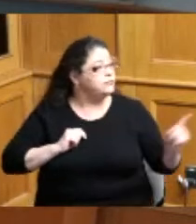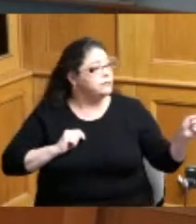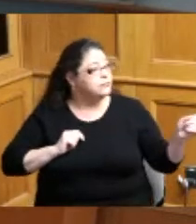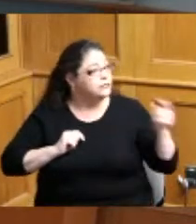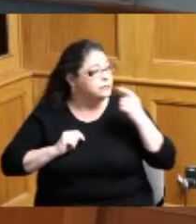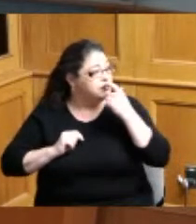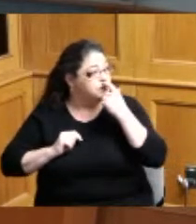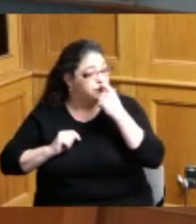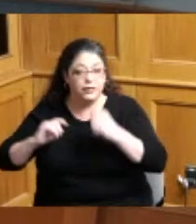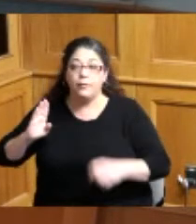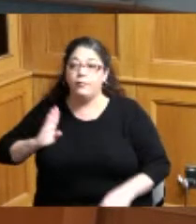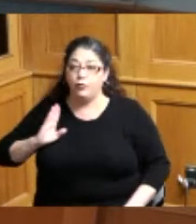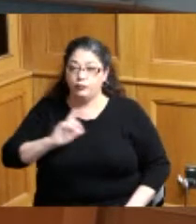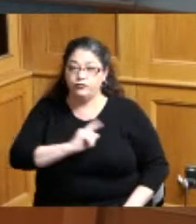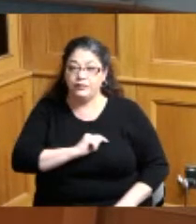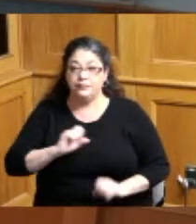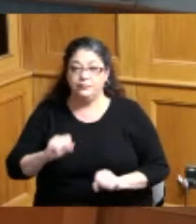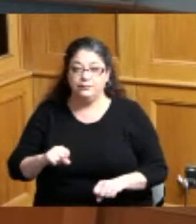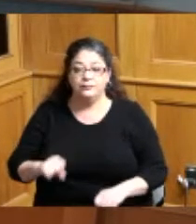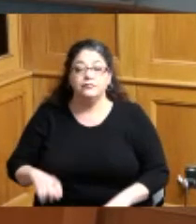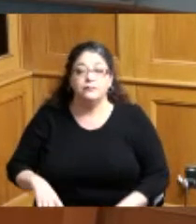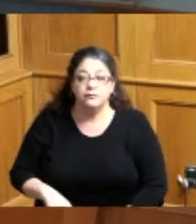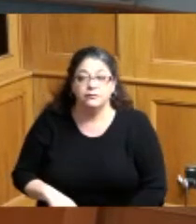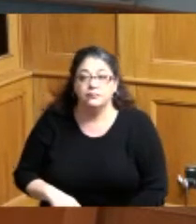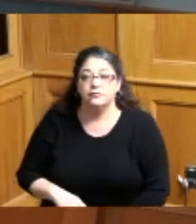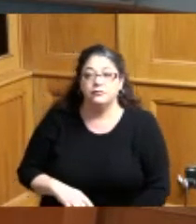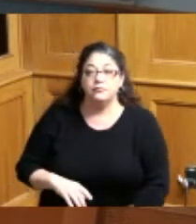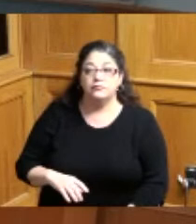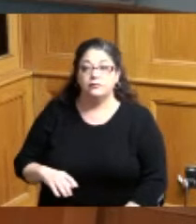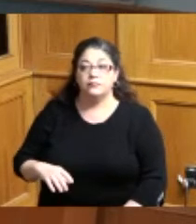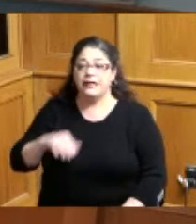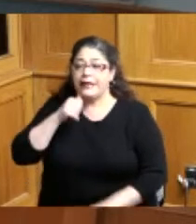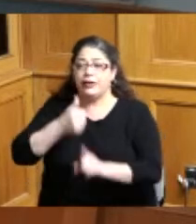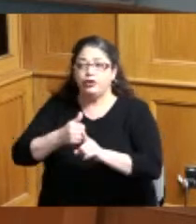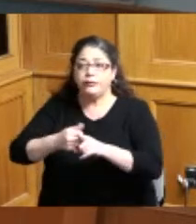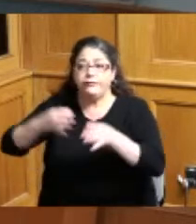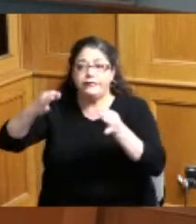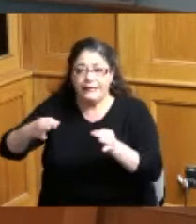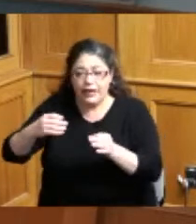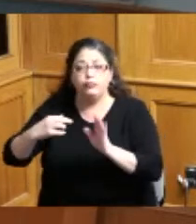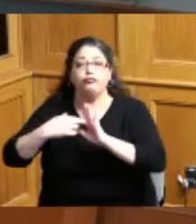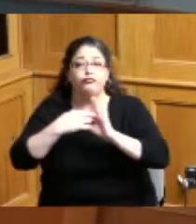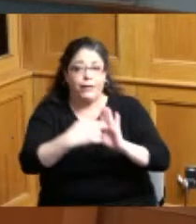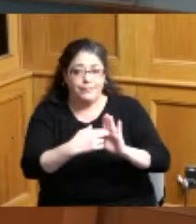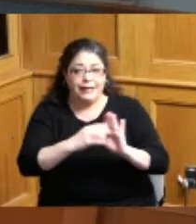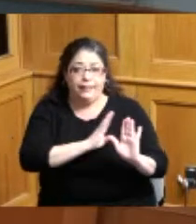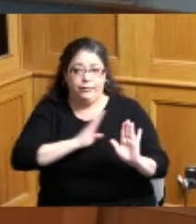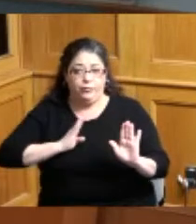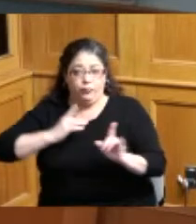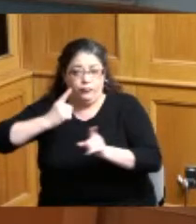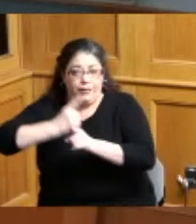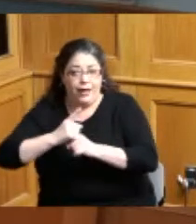okay okay you didn't just come on your own you came representing the township correct